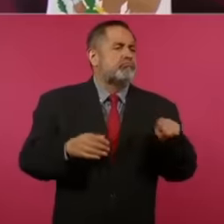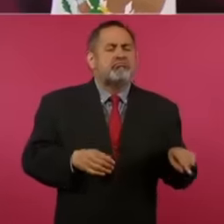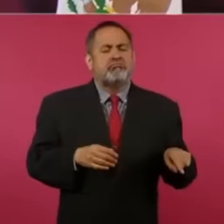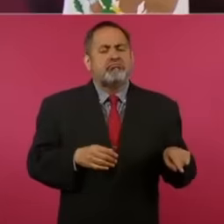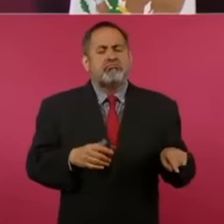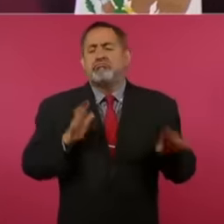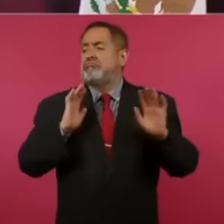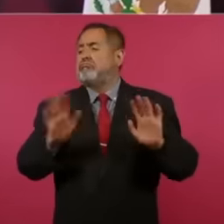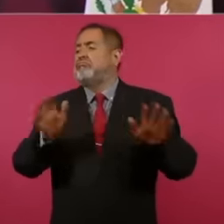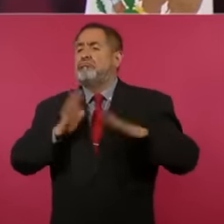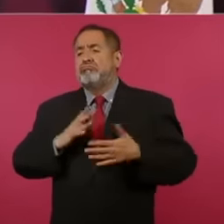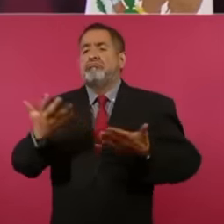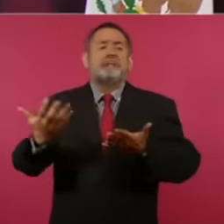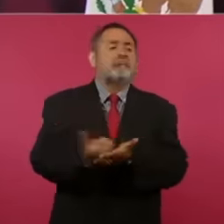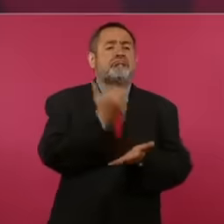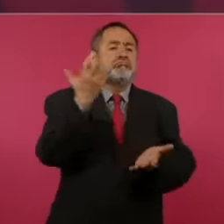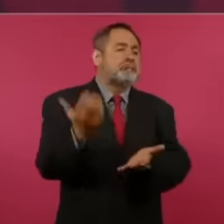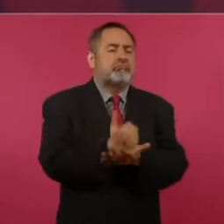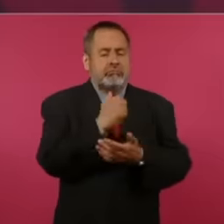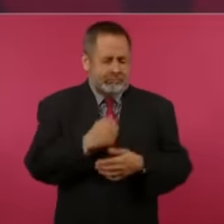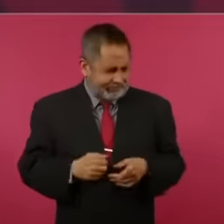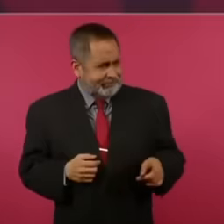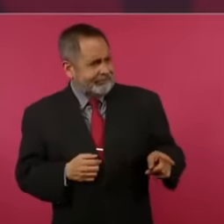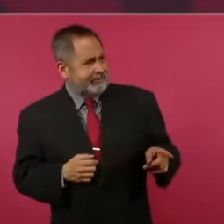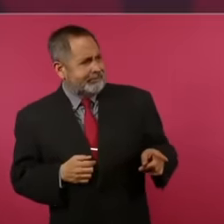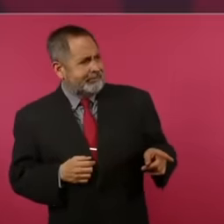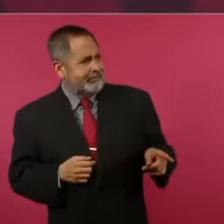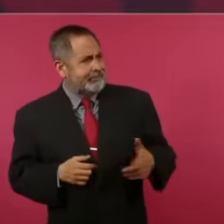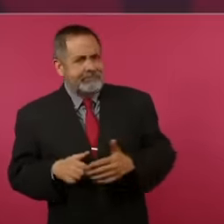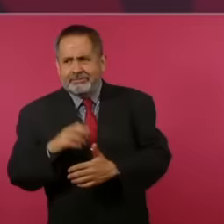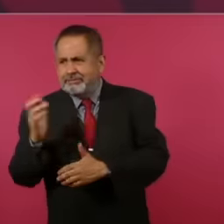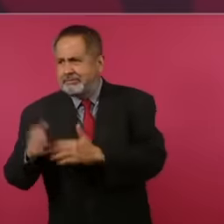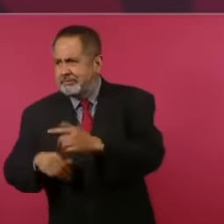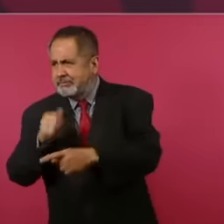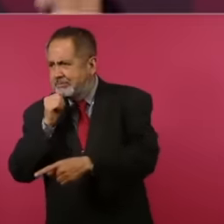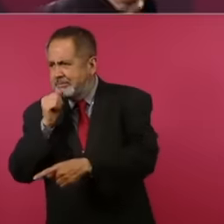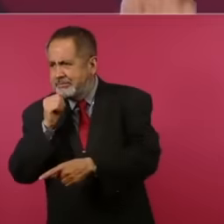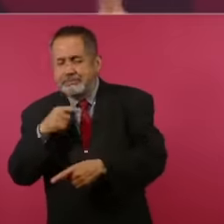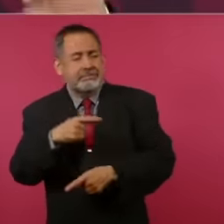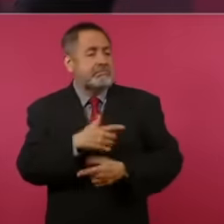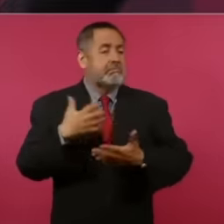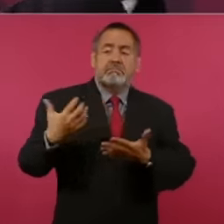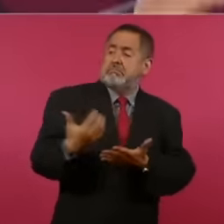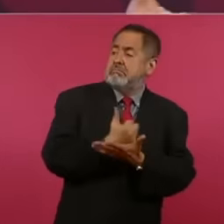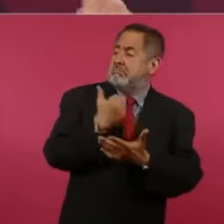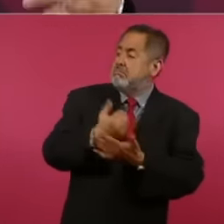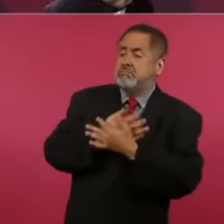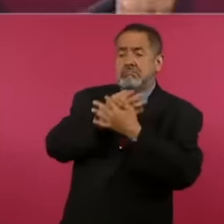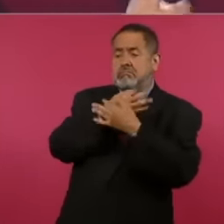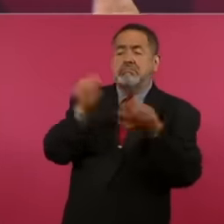we won and declare We all